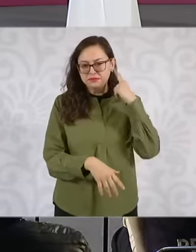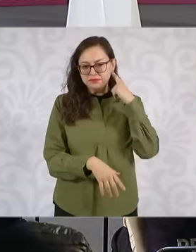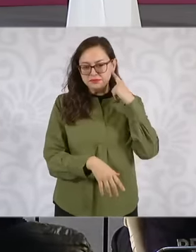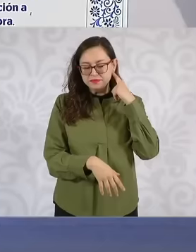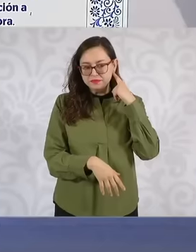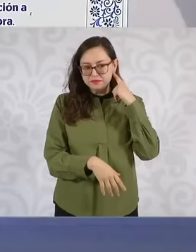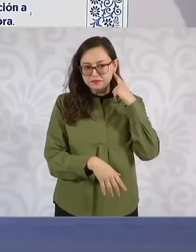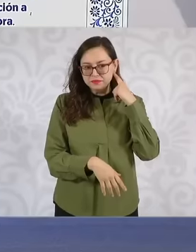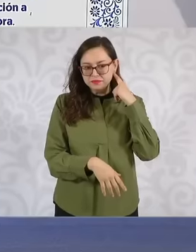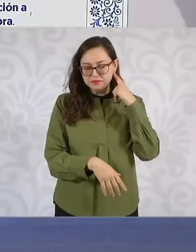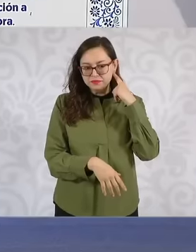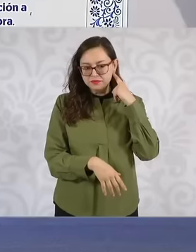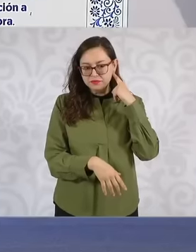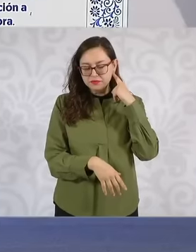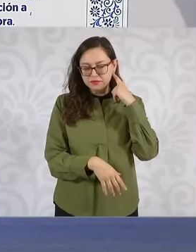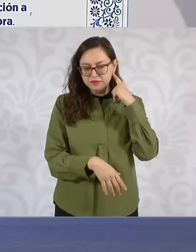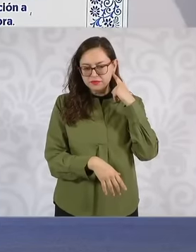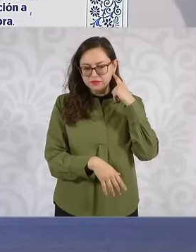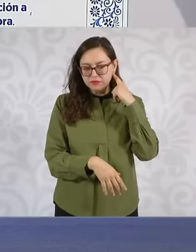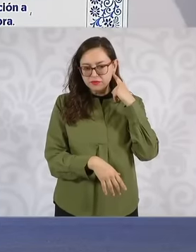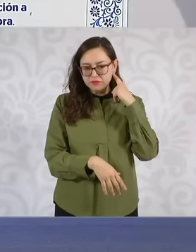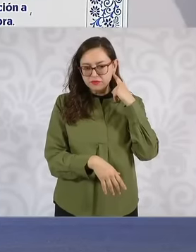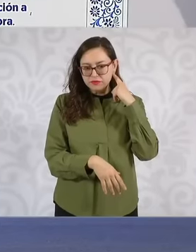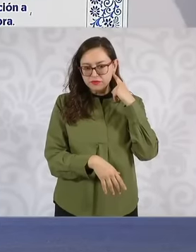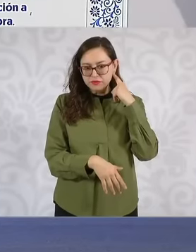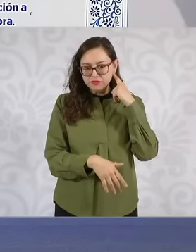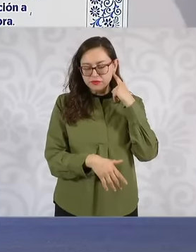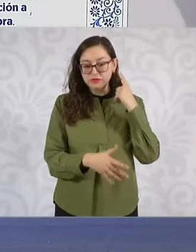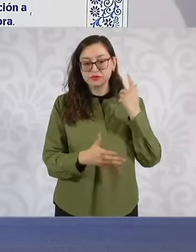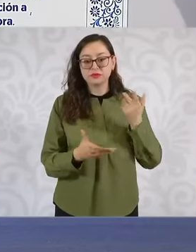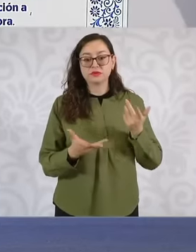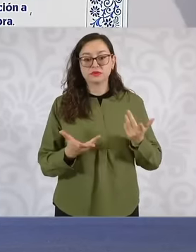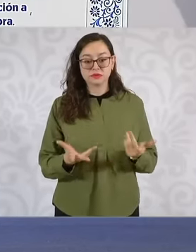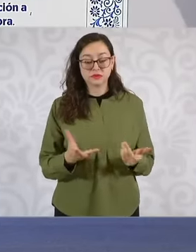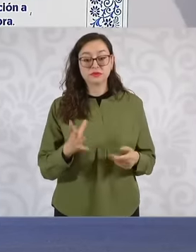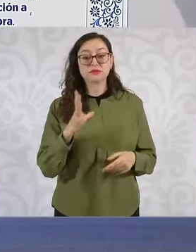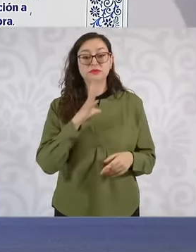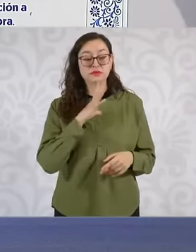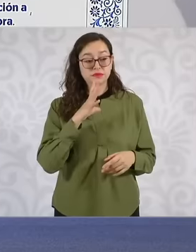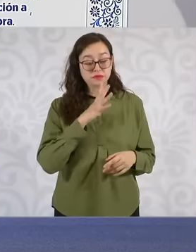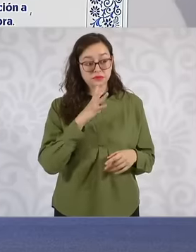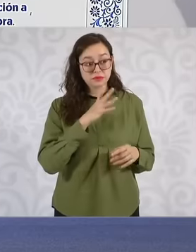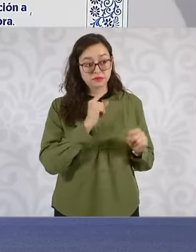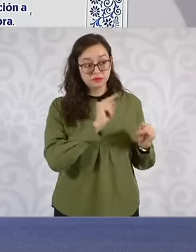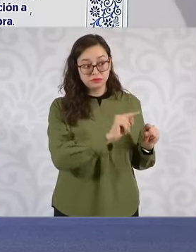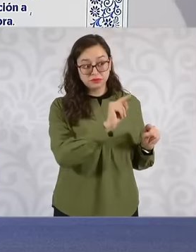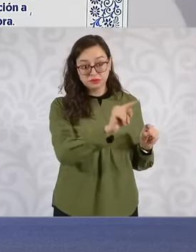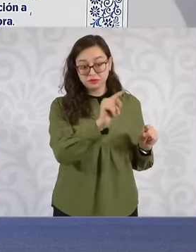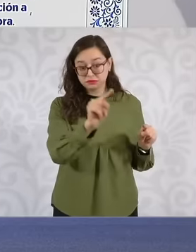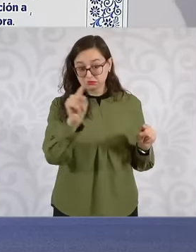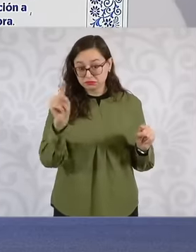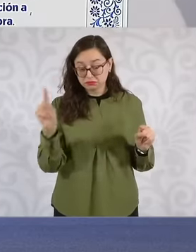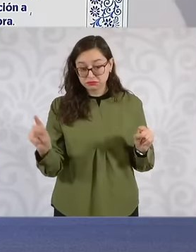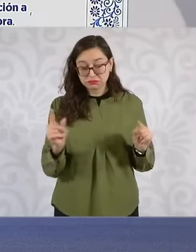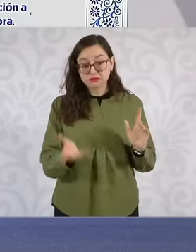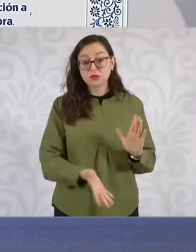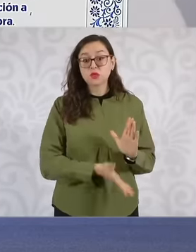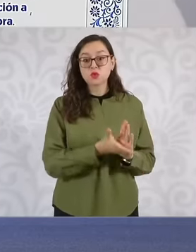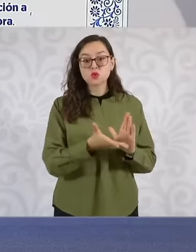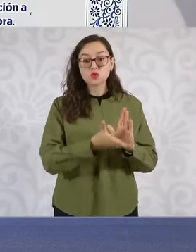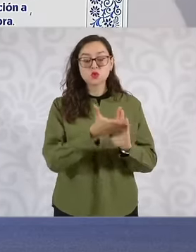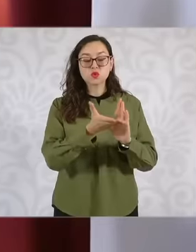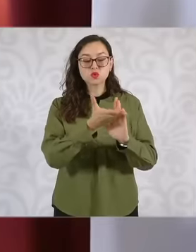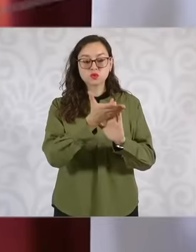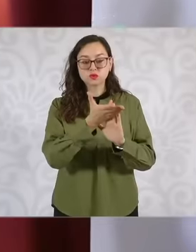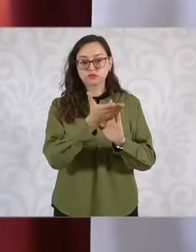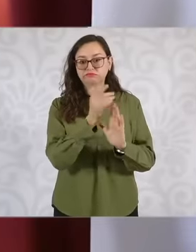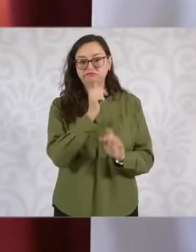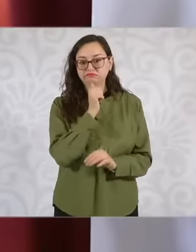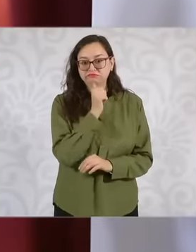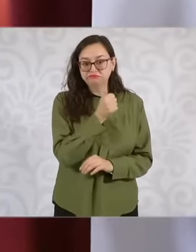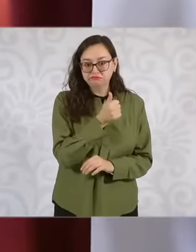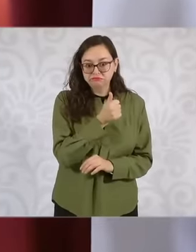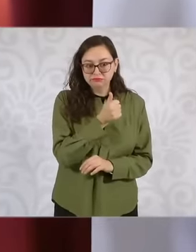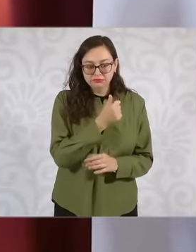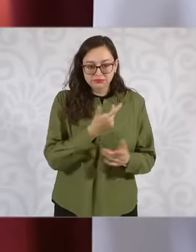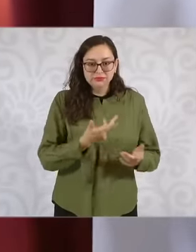being built by developers and that are going to cover this important